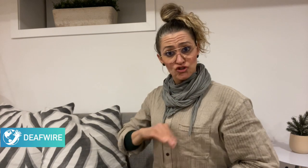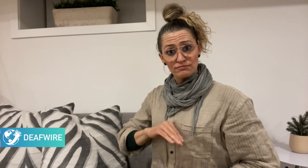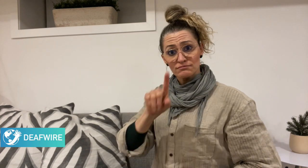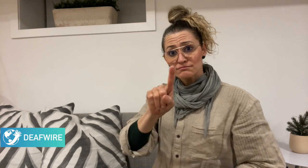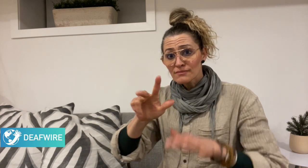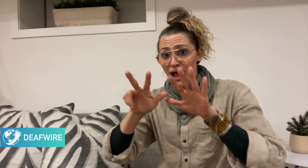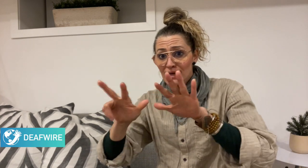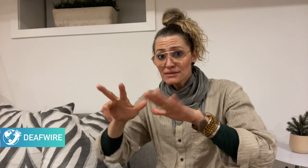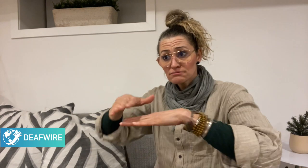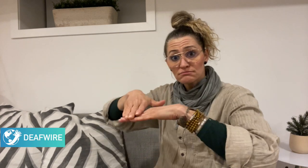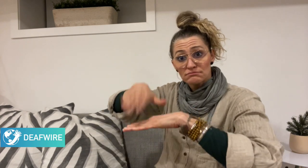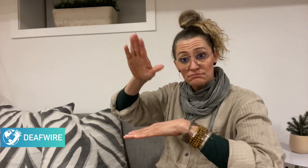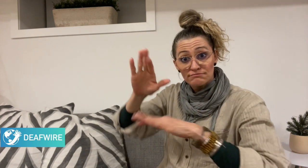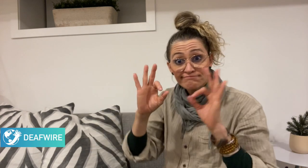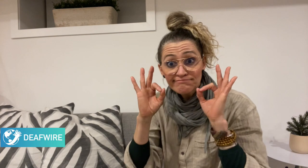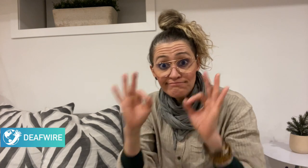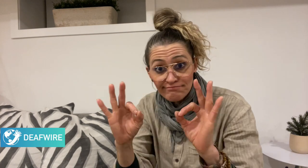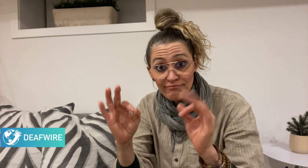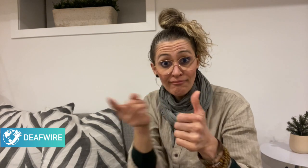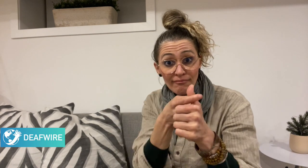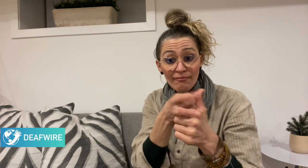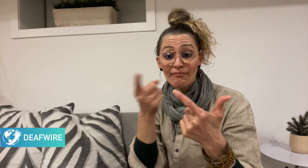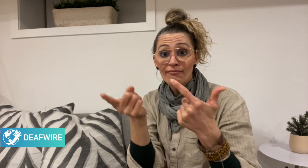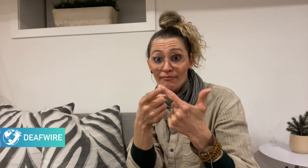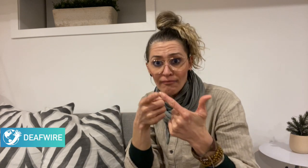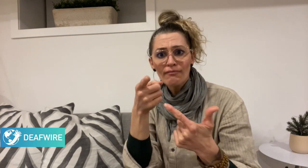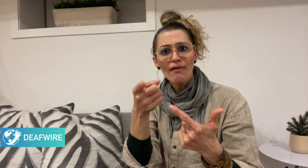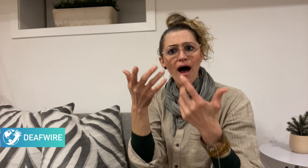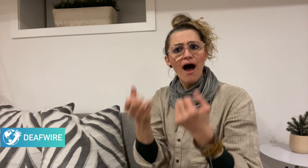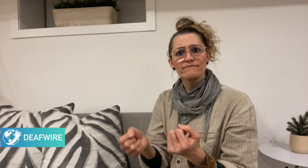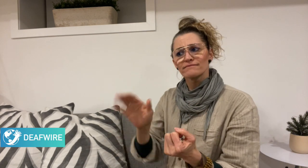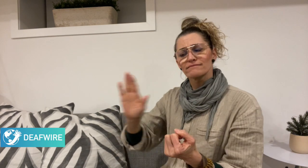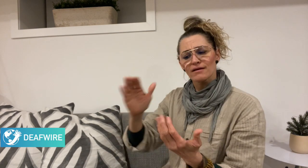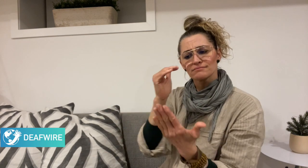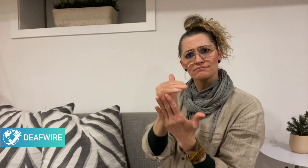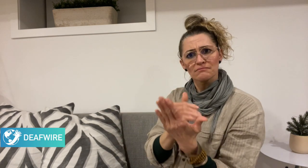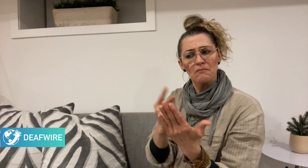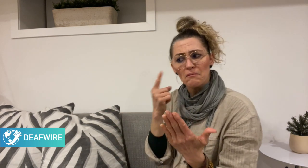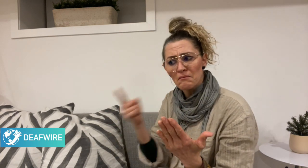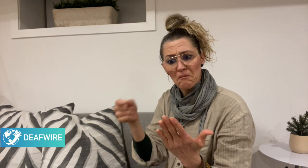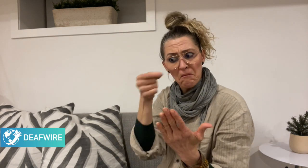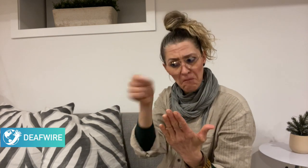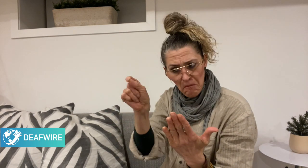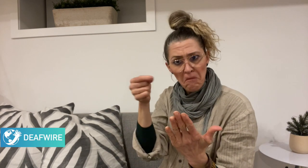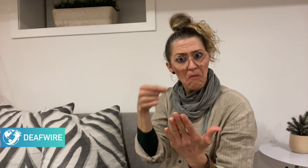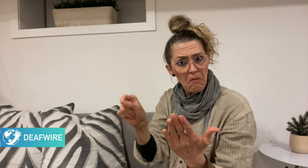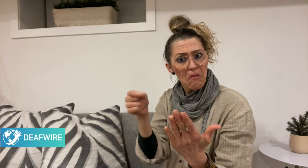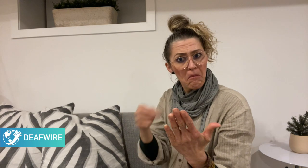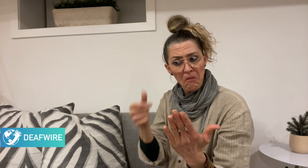If you are over 18 years old and meet their requirements,